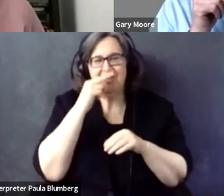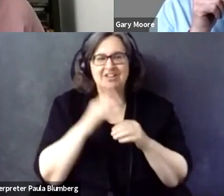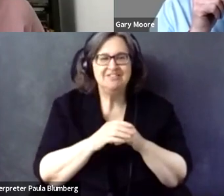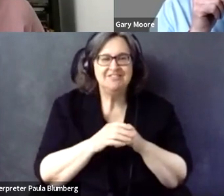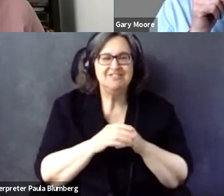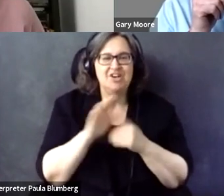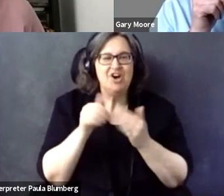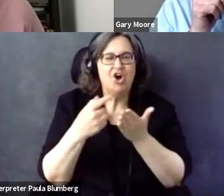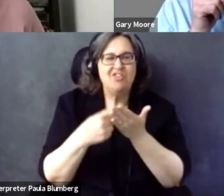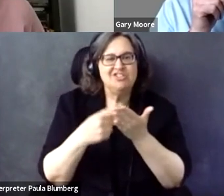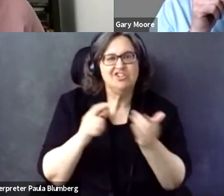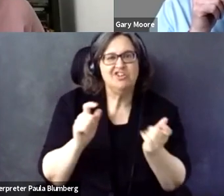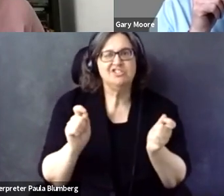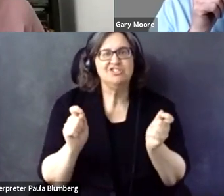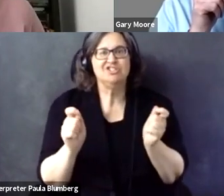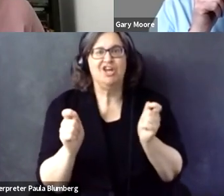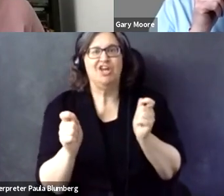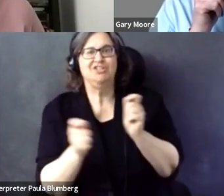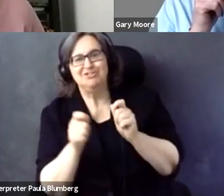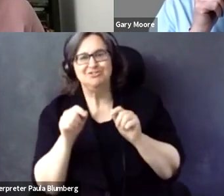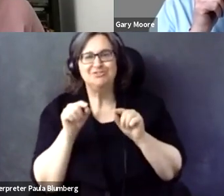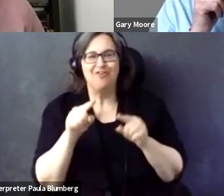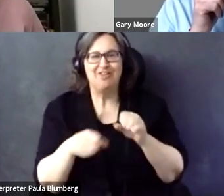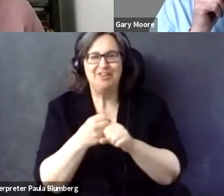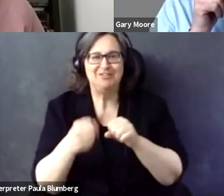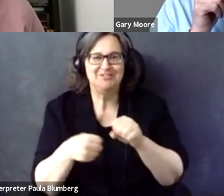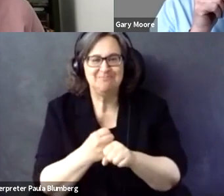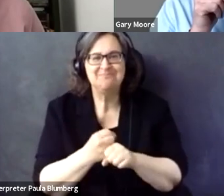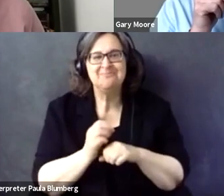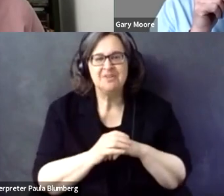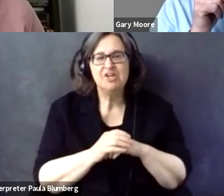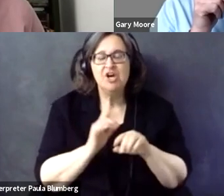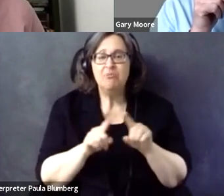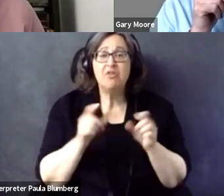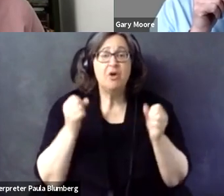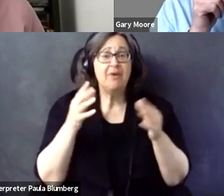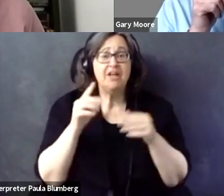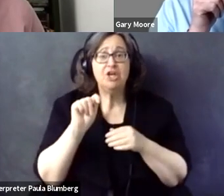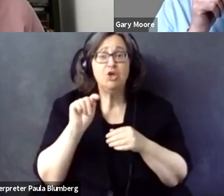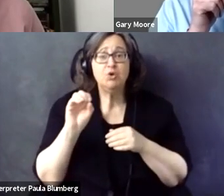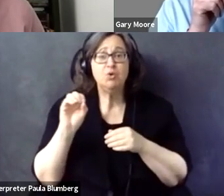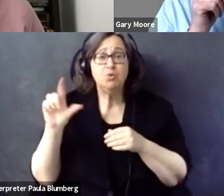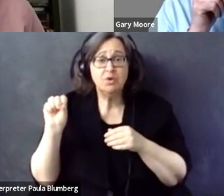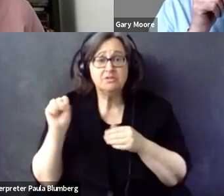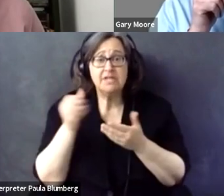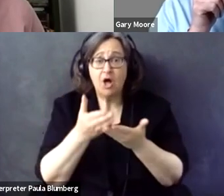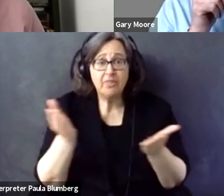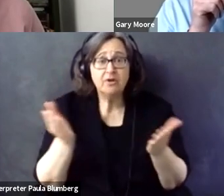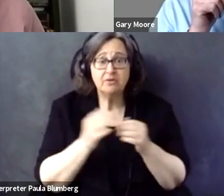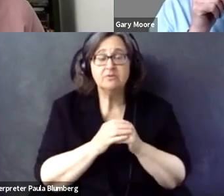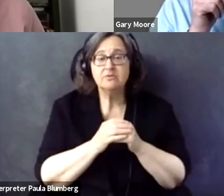you give us the truth, nothing but the truth. Why don't you give me a tool I can use? It's kind of funny how this discussion has changed over the years,